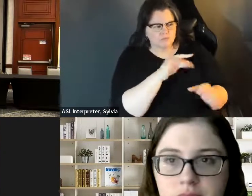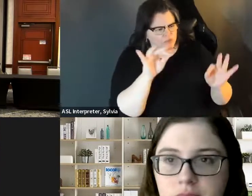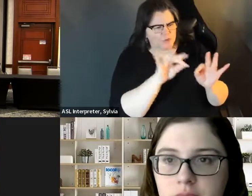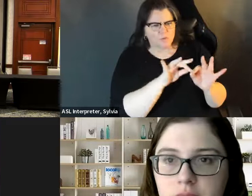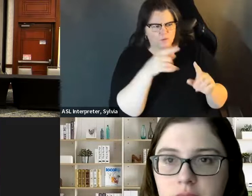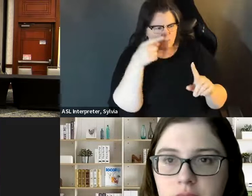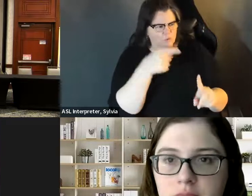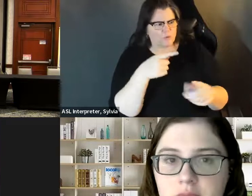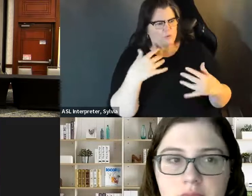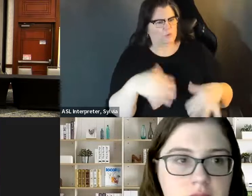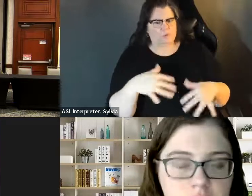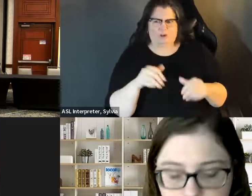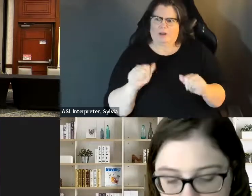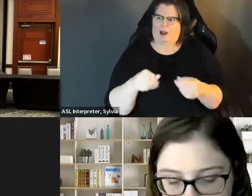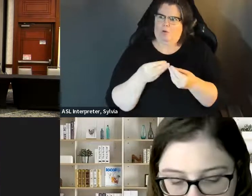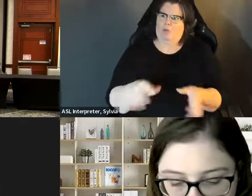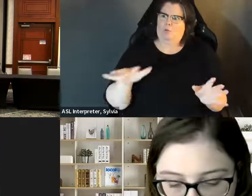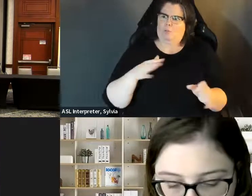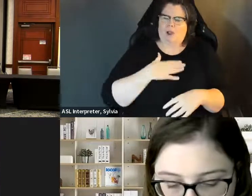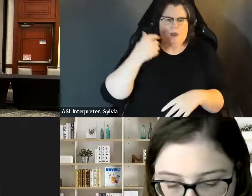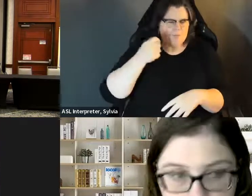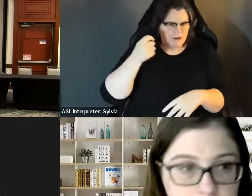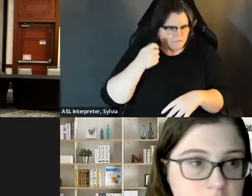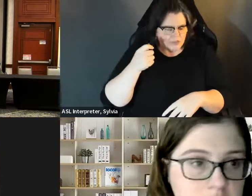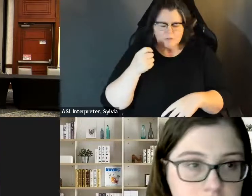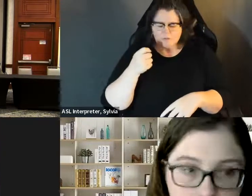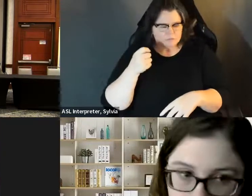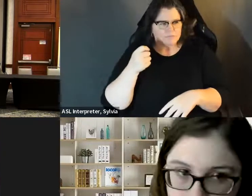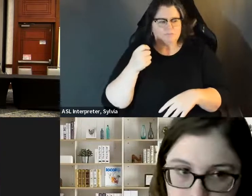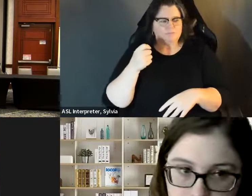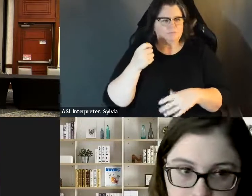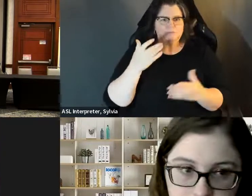elected officials. » Thank you so